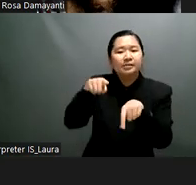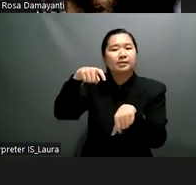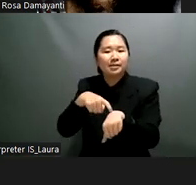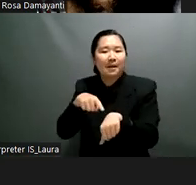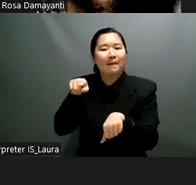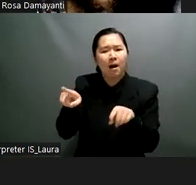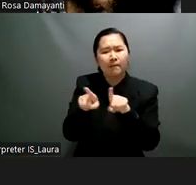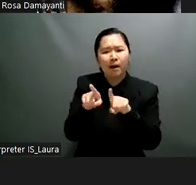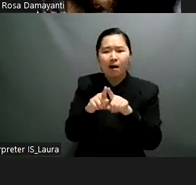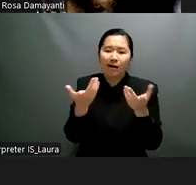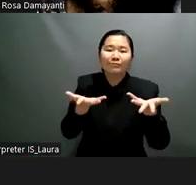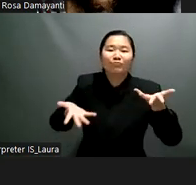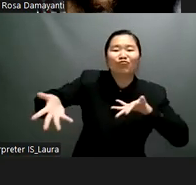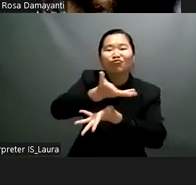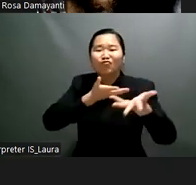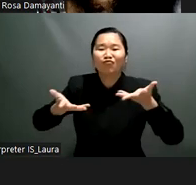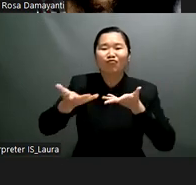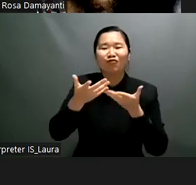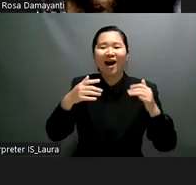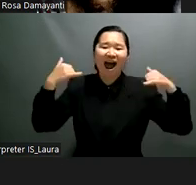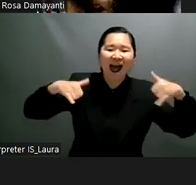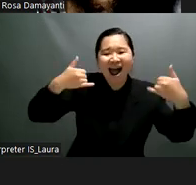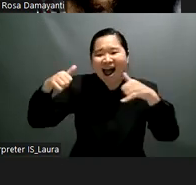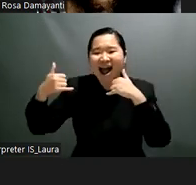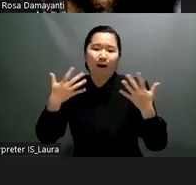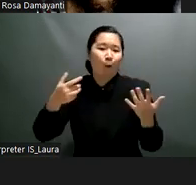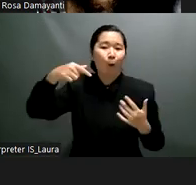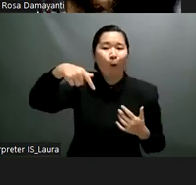careful consideration if blind and partially sighted children are not to be left behind